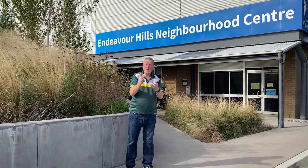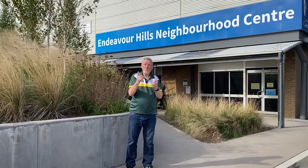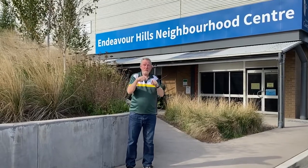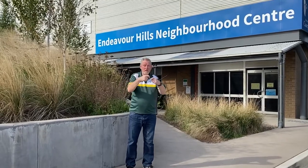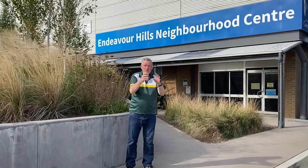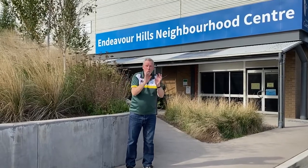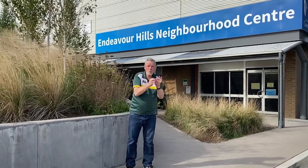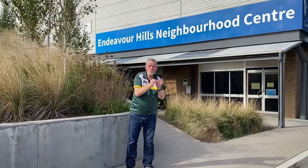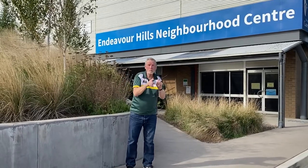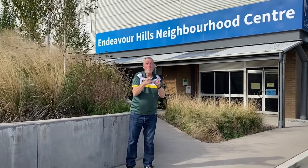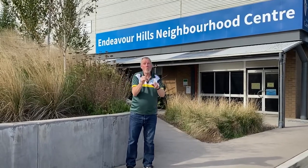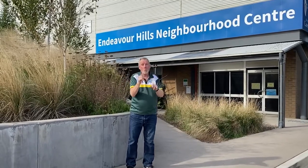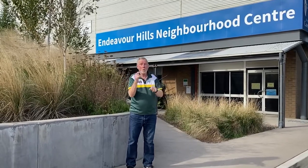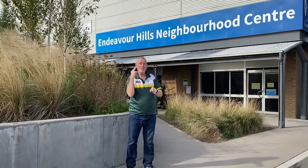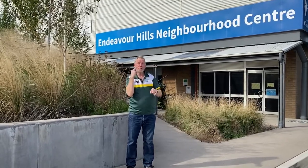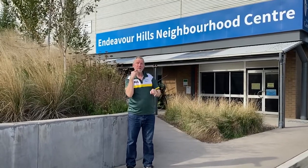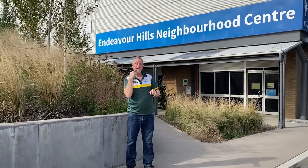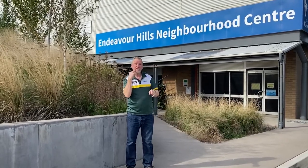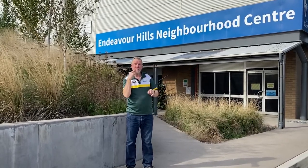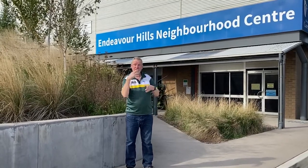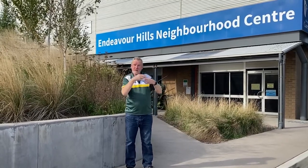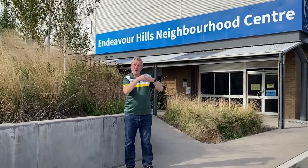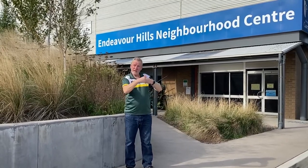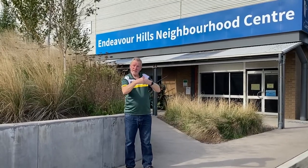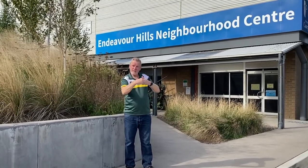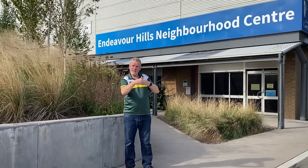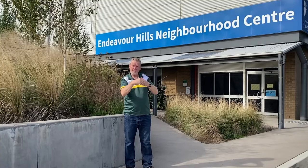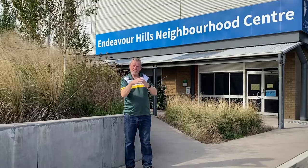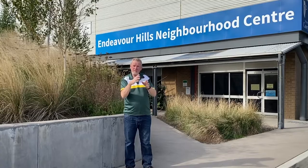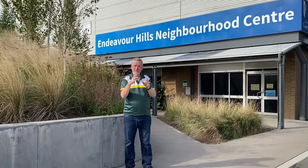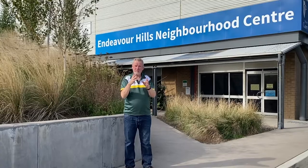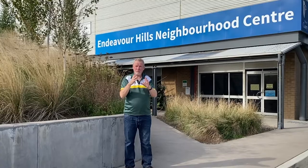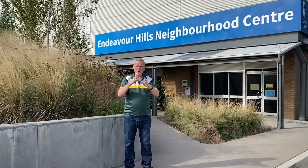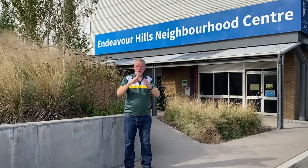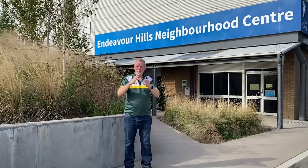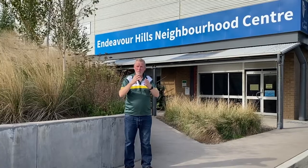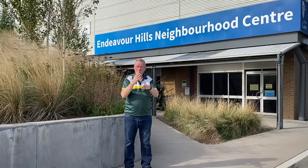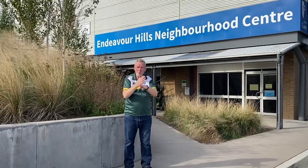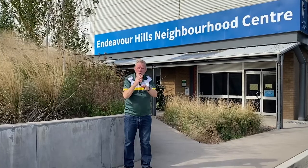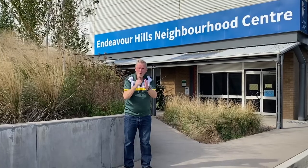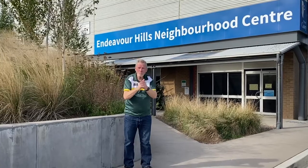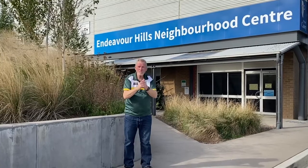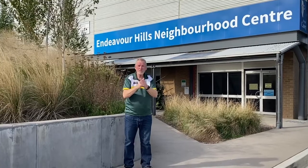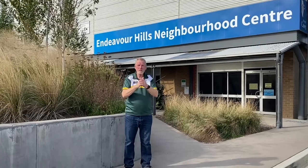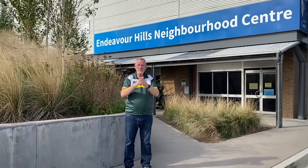with interpreters, deaf-led workshops,